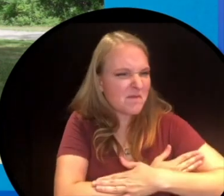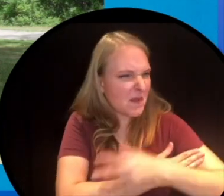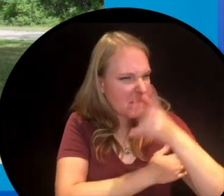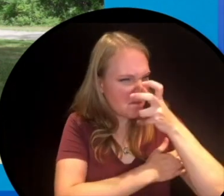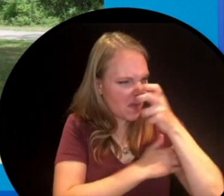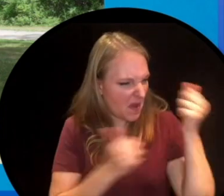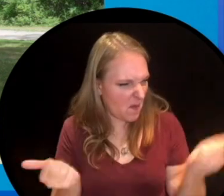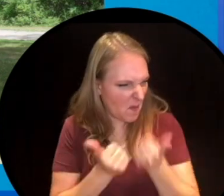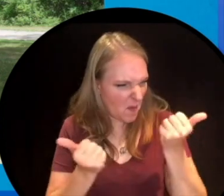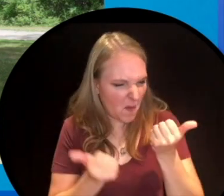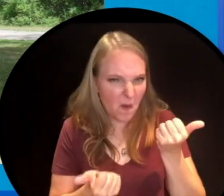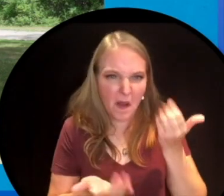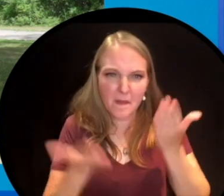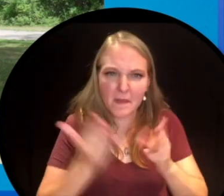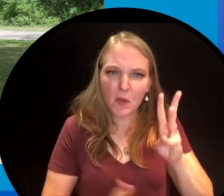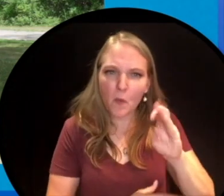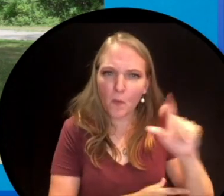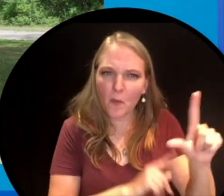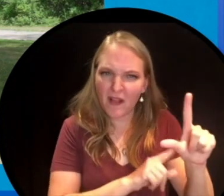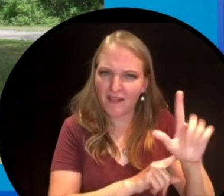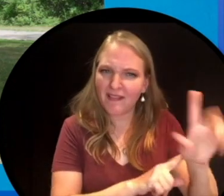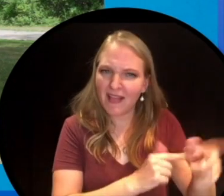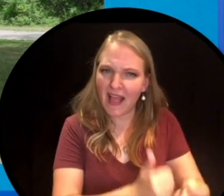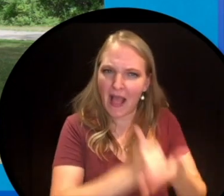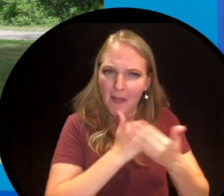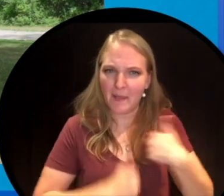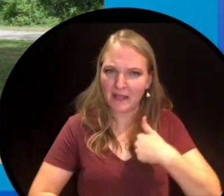There's a lot of bugs out here today. Maybe our friend will